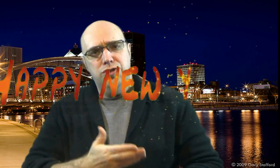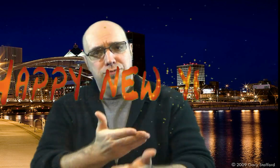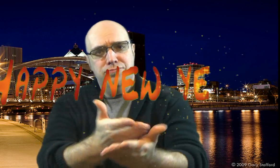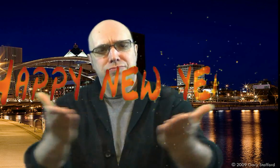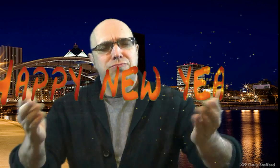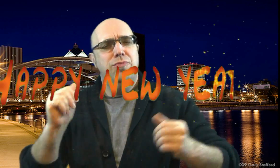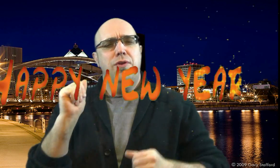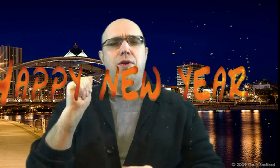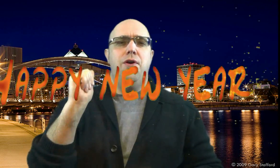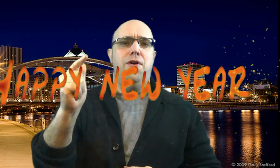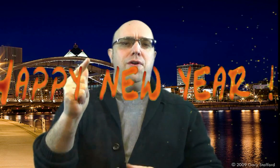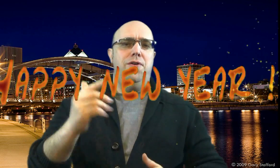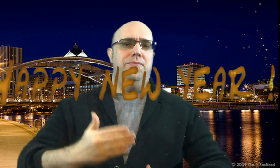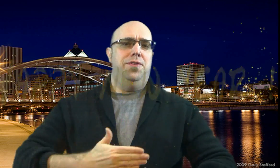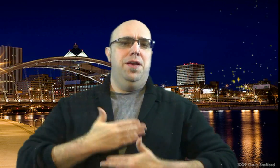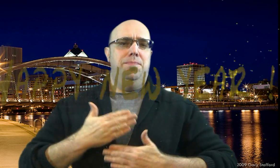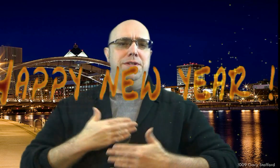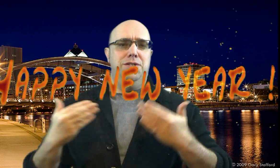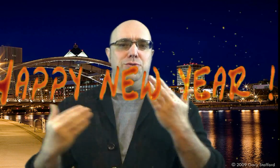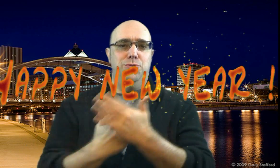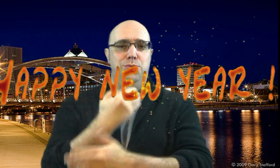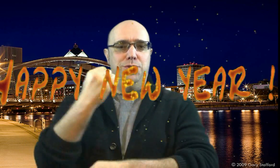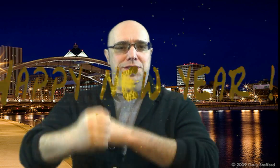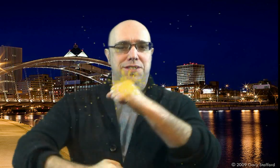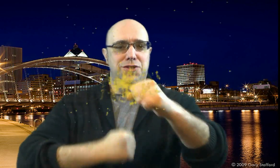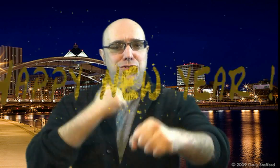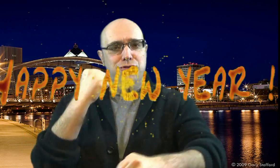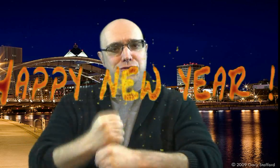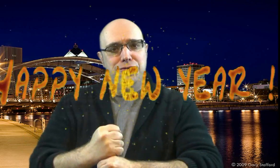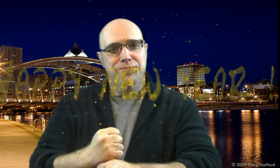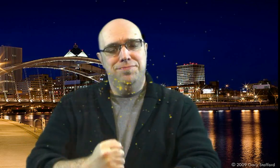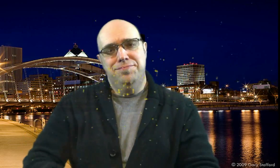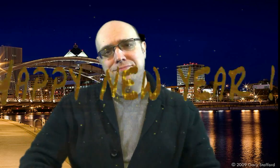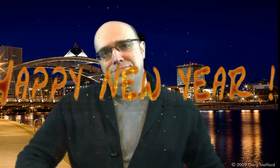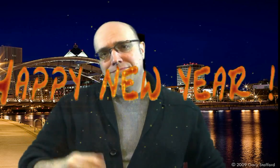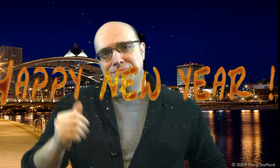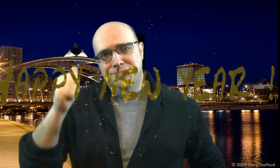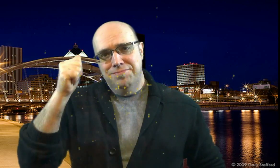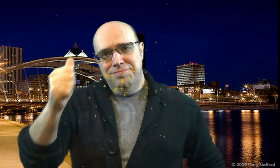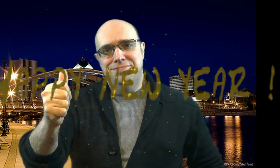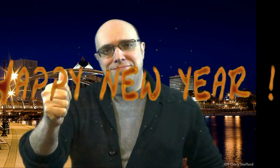At the same time, I would like to wish you all a Happy New Year.